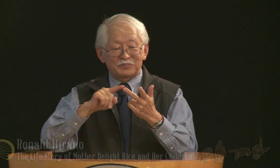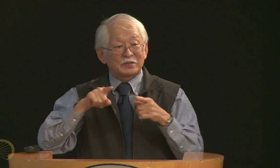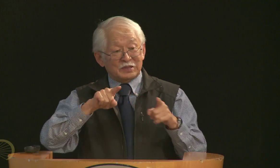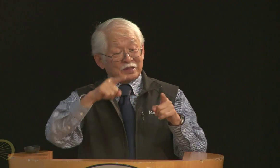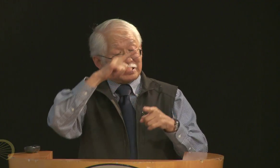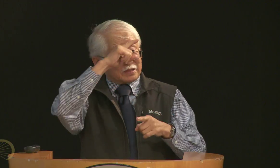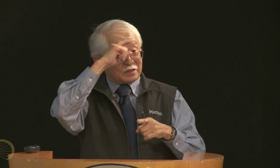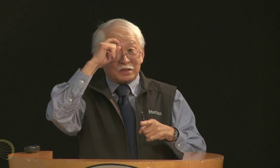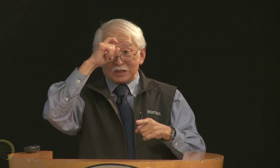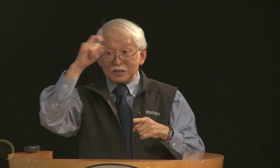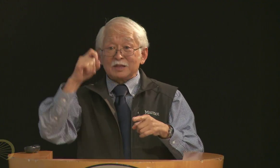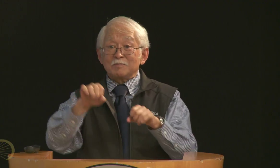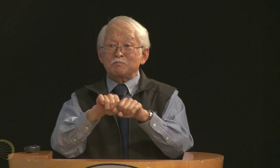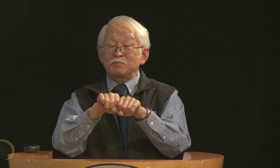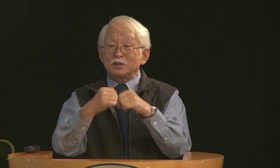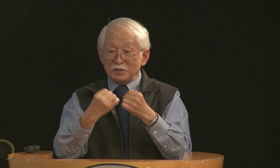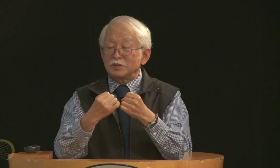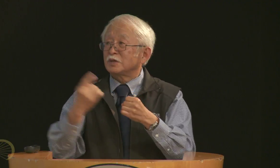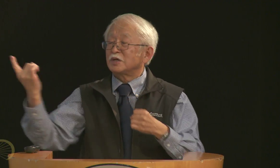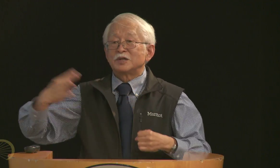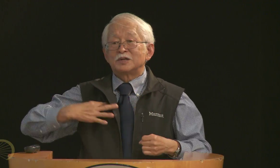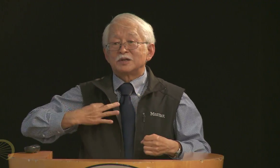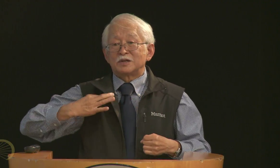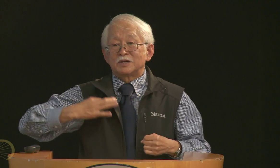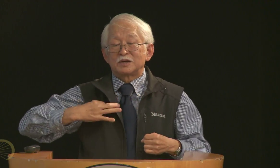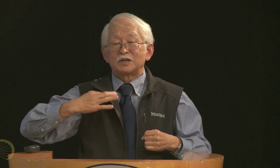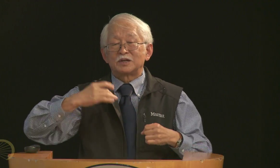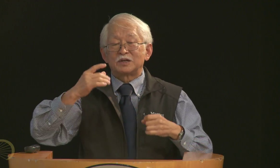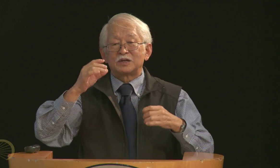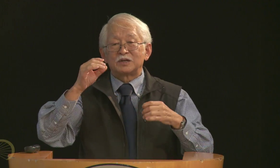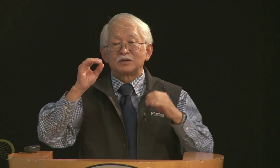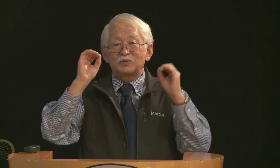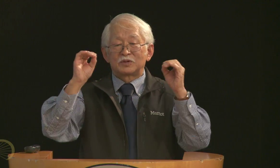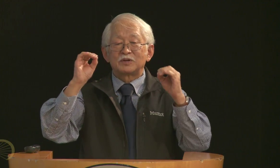a manager there and during the summers, during her summer break, so to speak, she